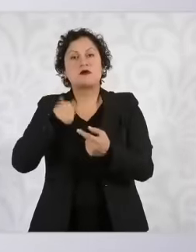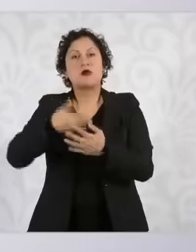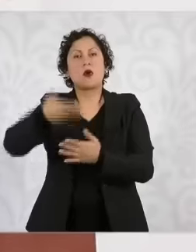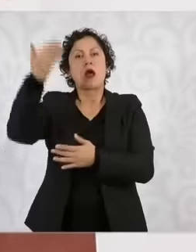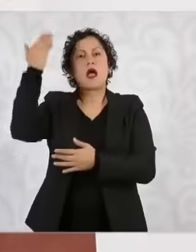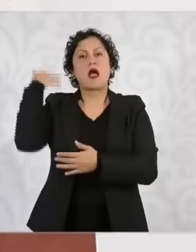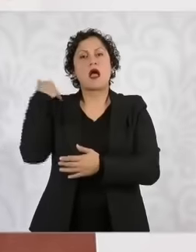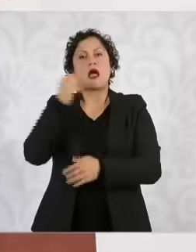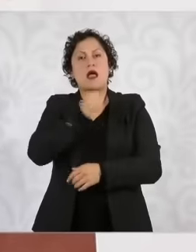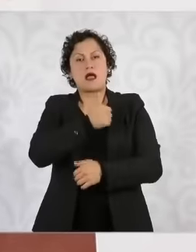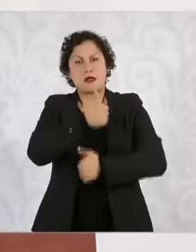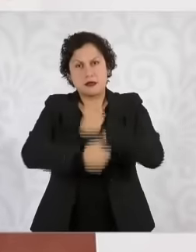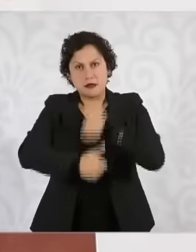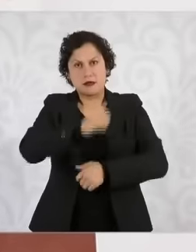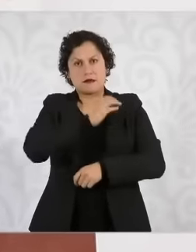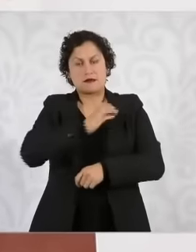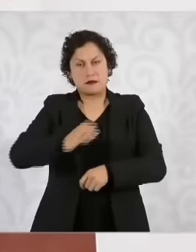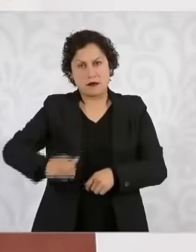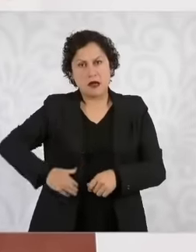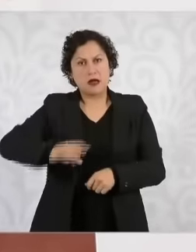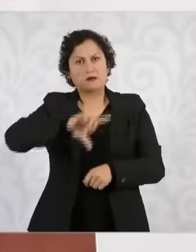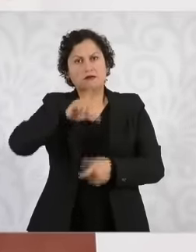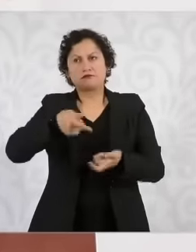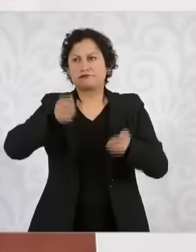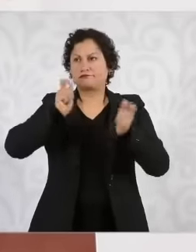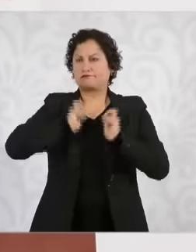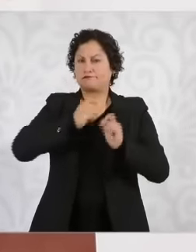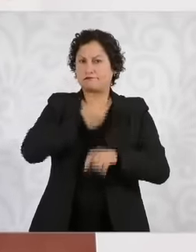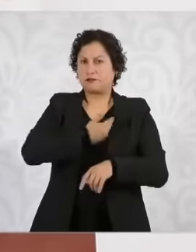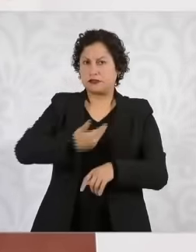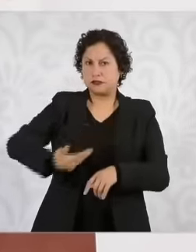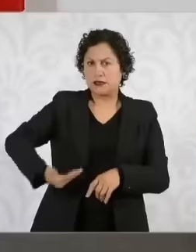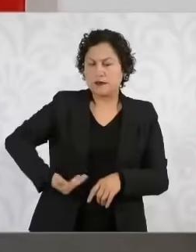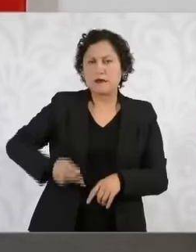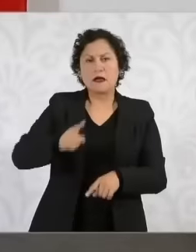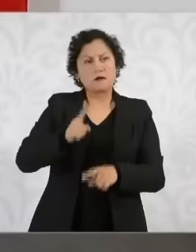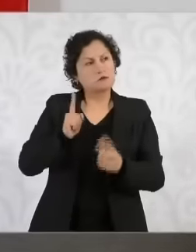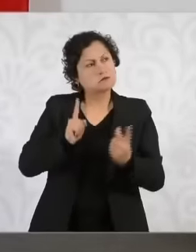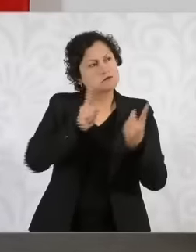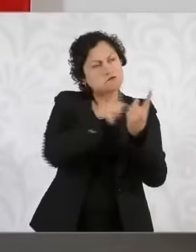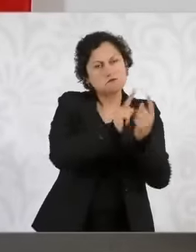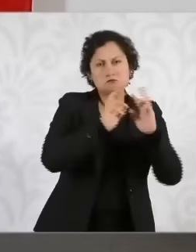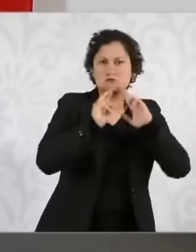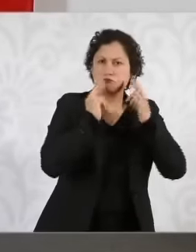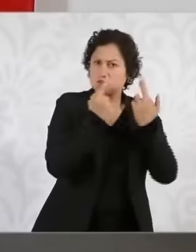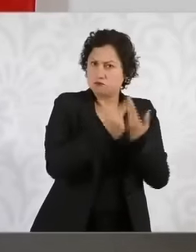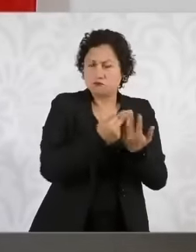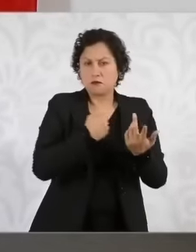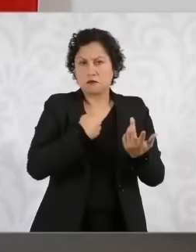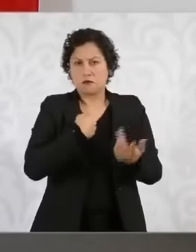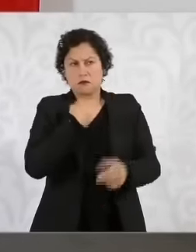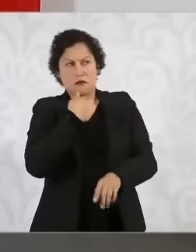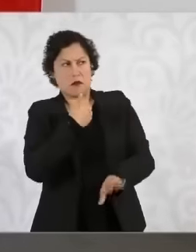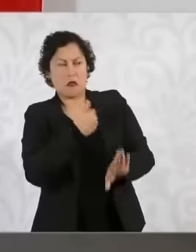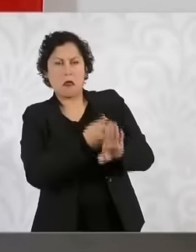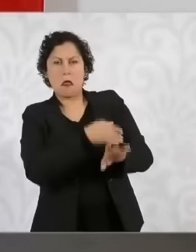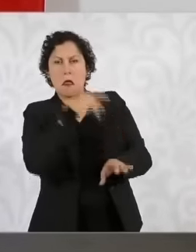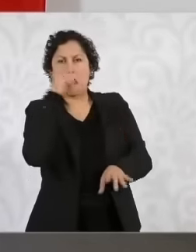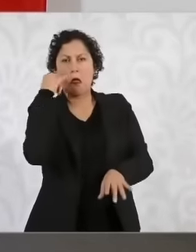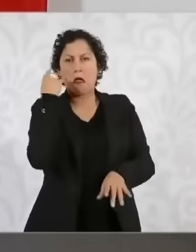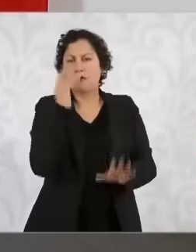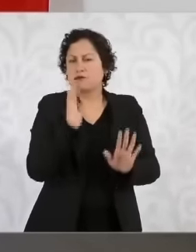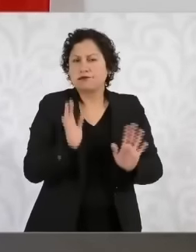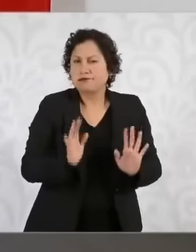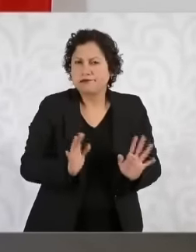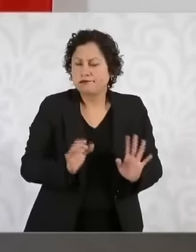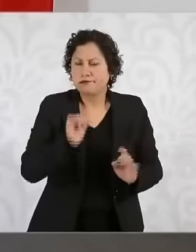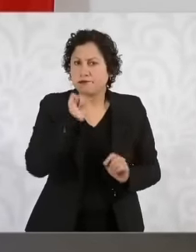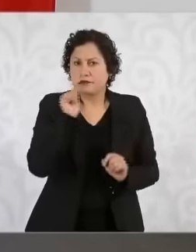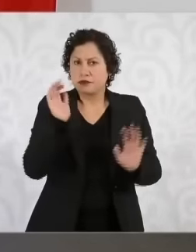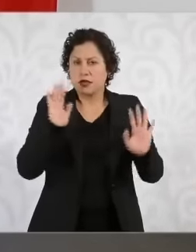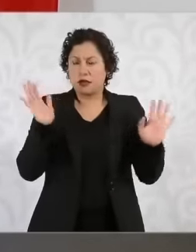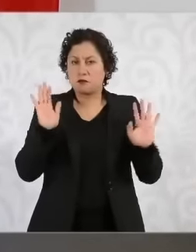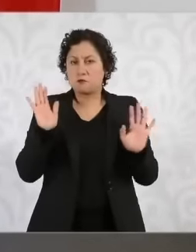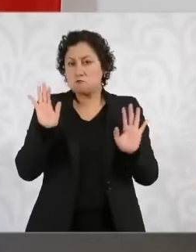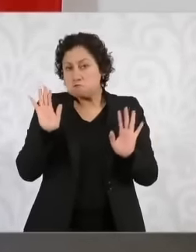president-elect and there is no. no contempt, much less eh It would not be reviewed if no